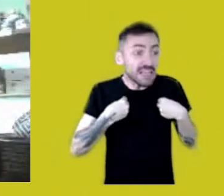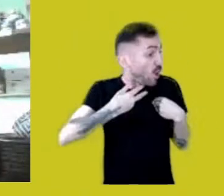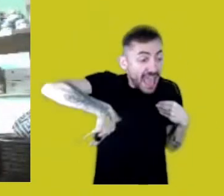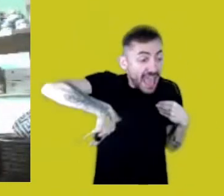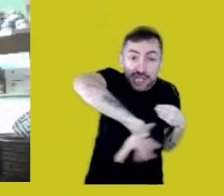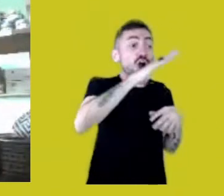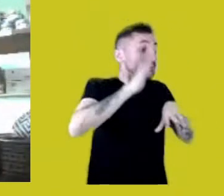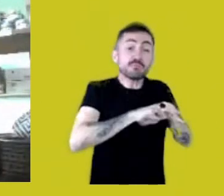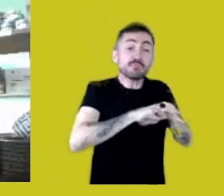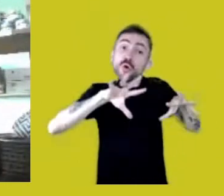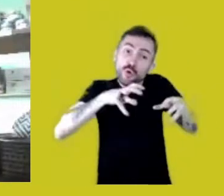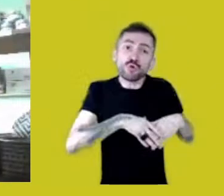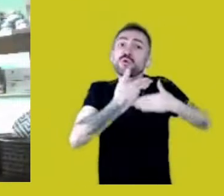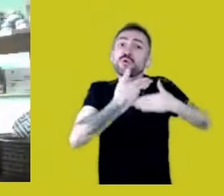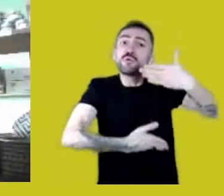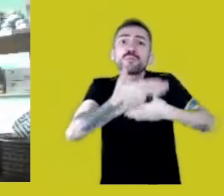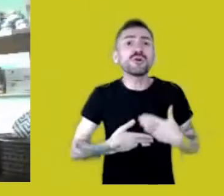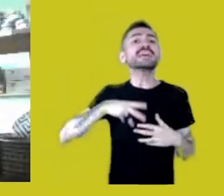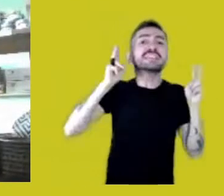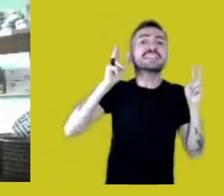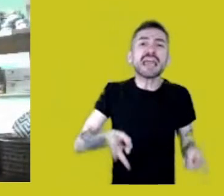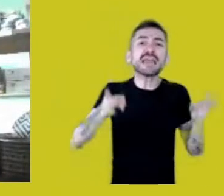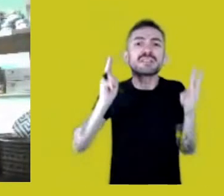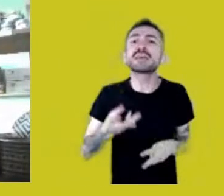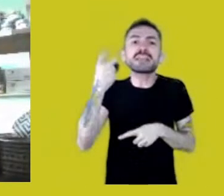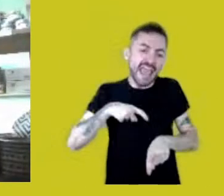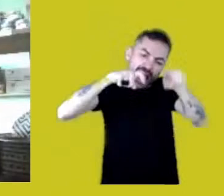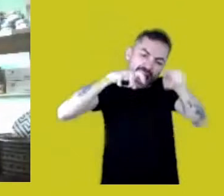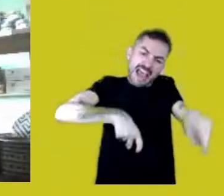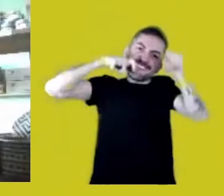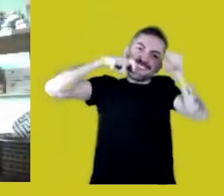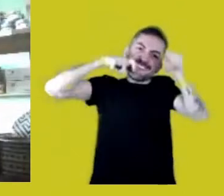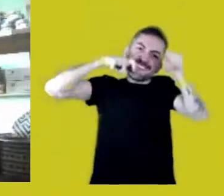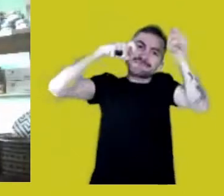has been menaced by agribusiness, which is backed up